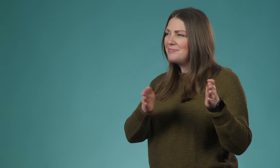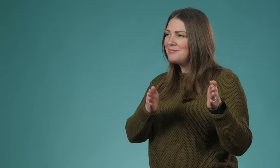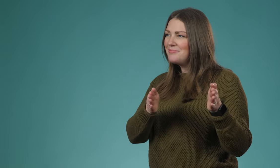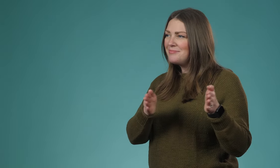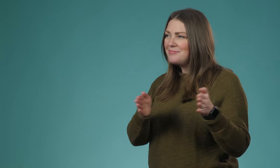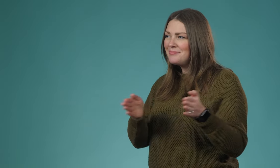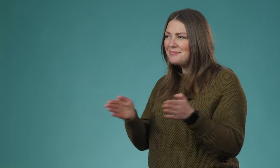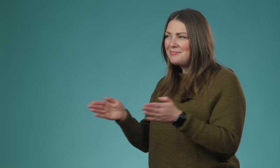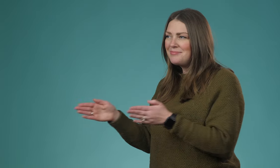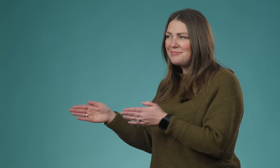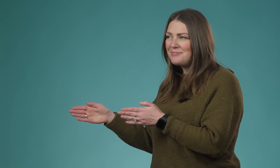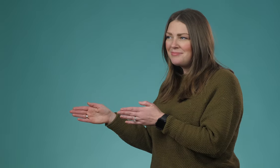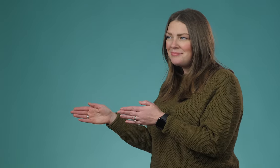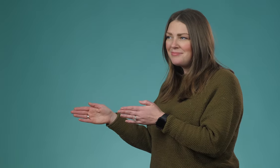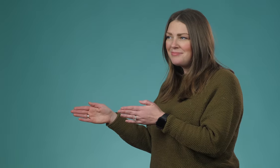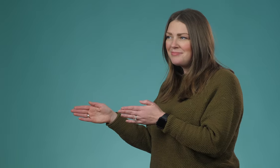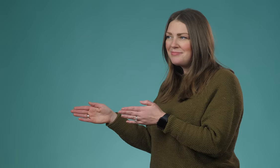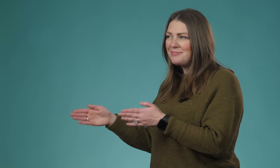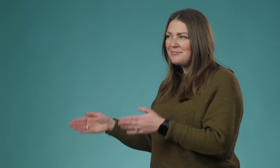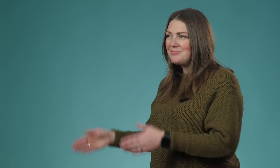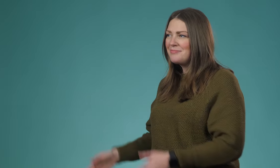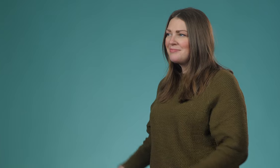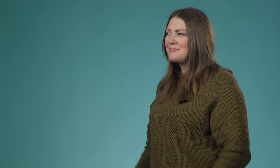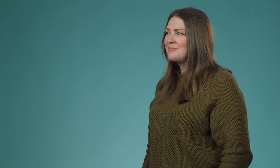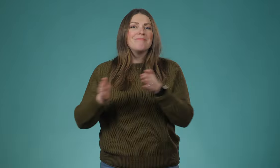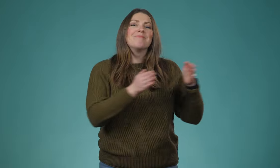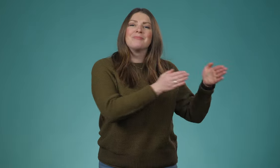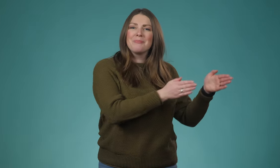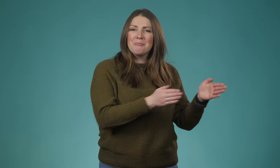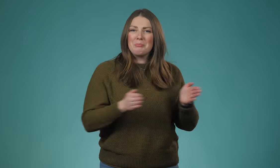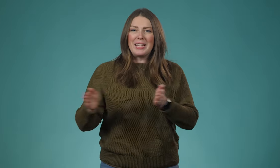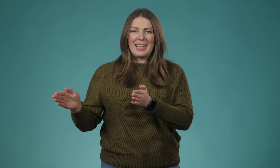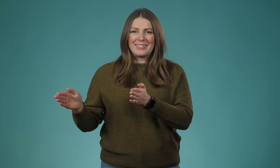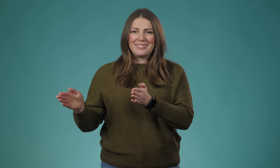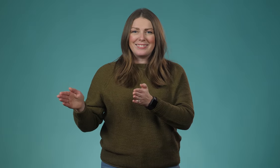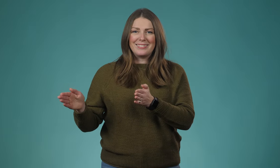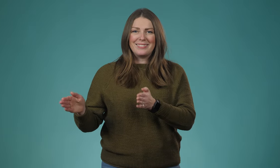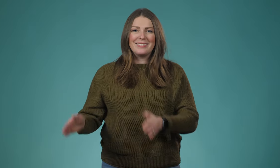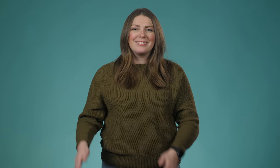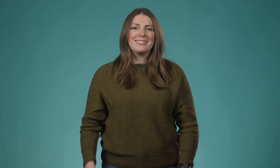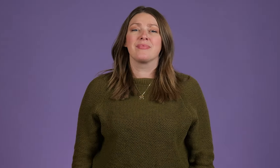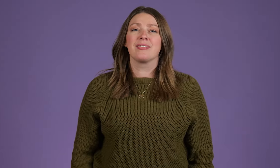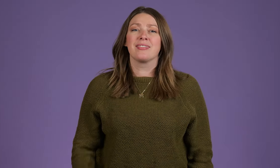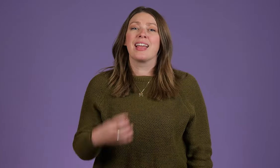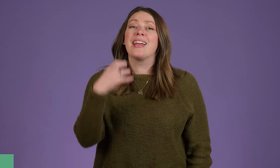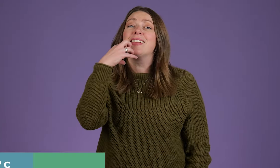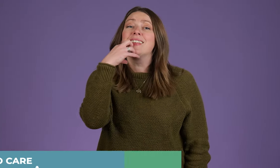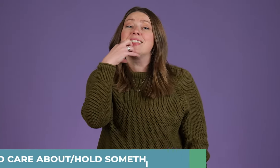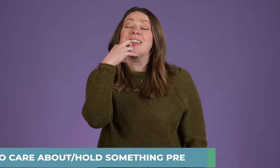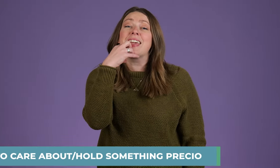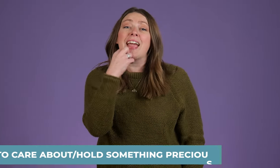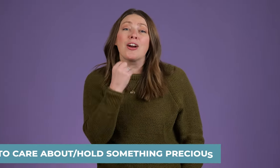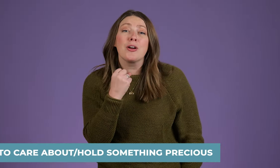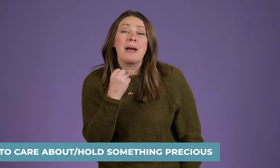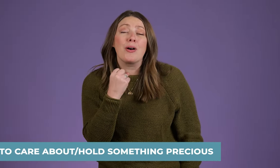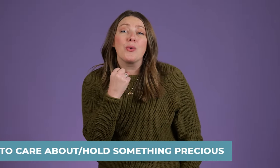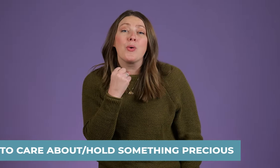showing how your plan is lined out. Plan to care about,